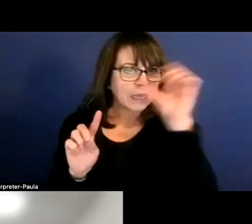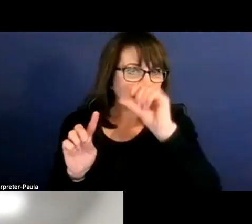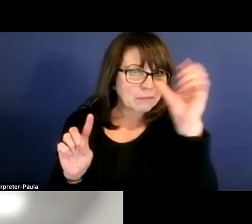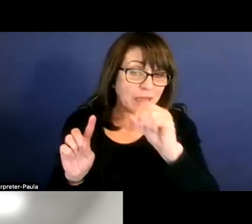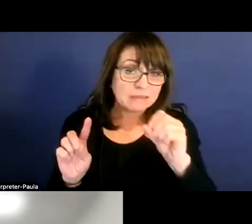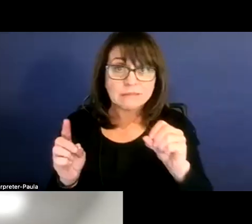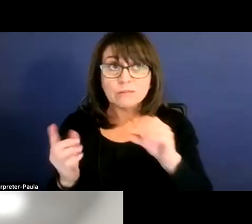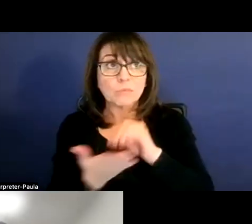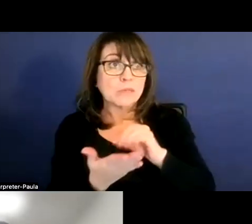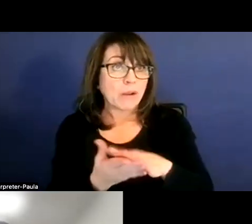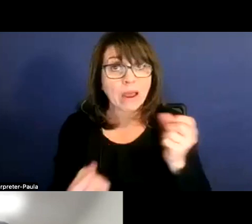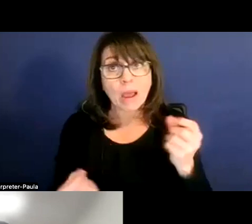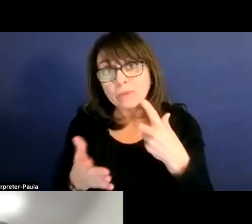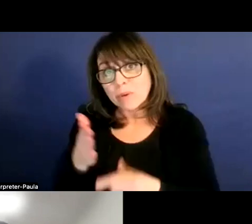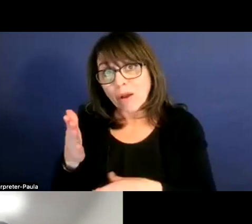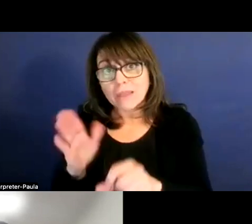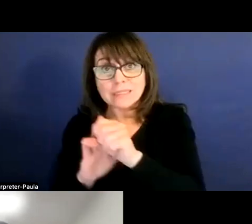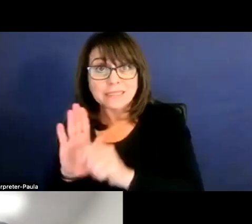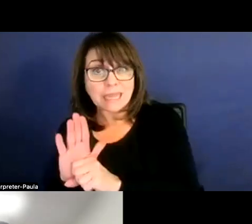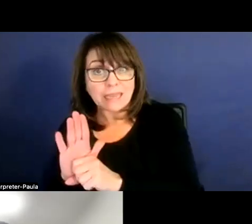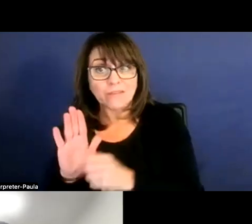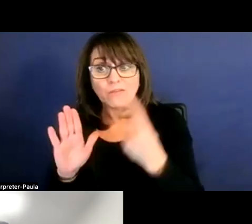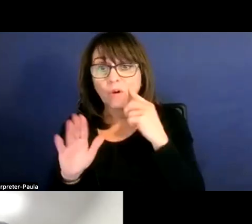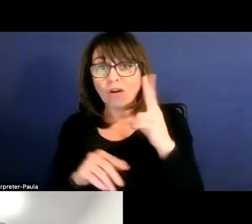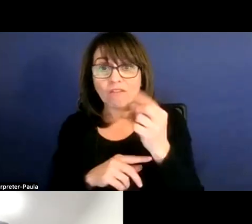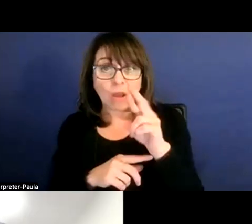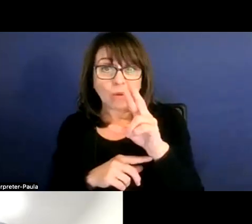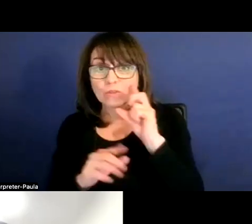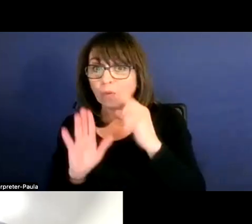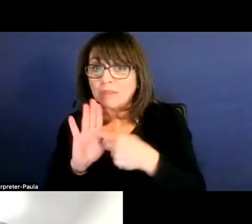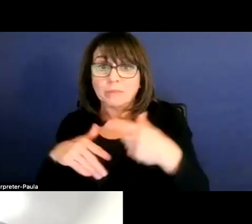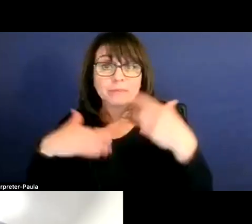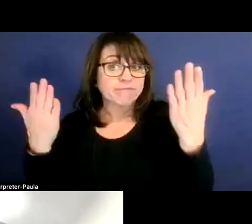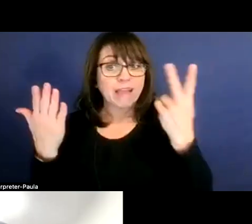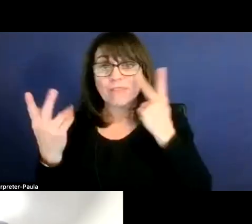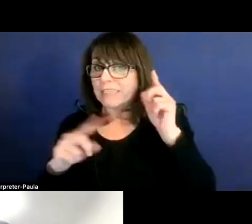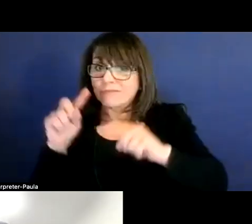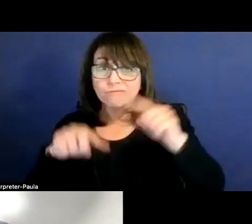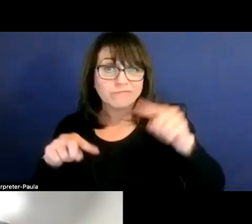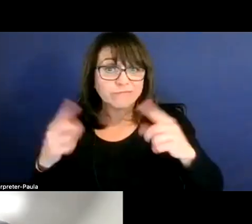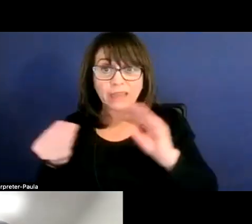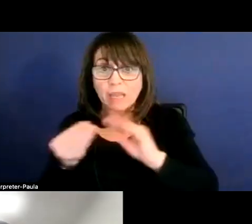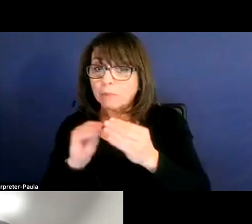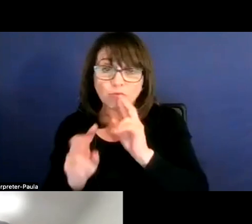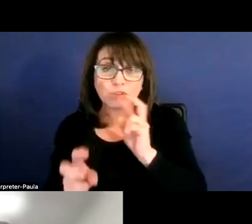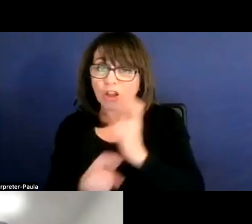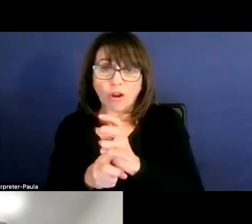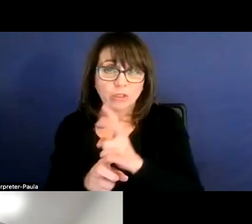How much will cost the state to have vouchers, for example? So it just really very hard to tell right now.